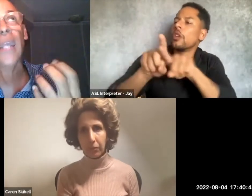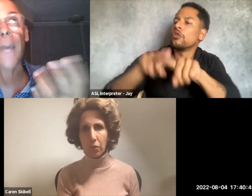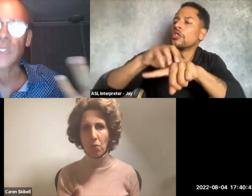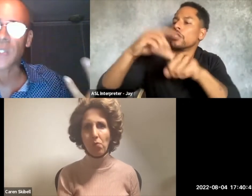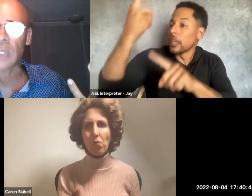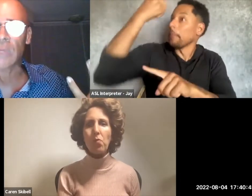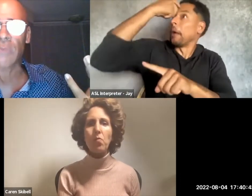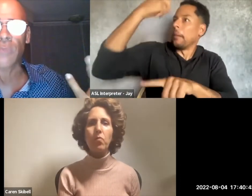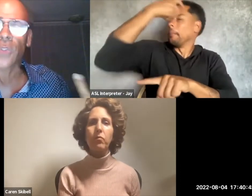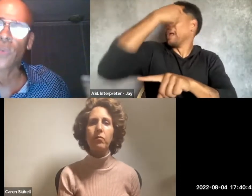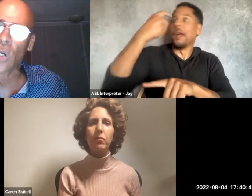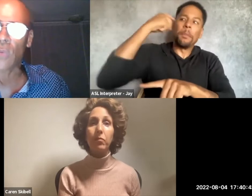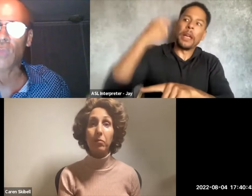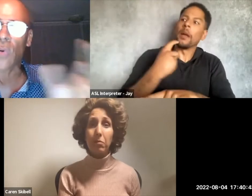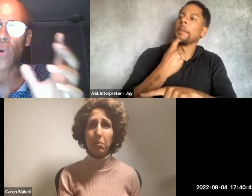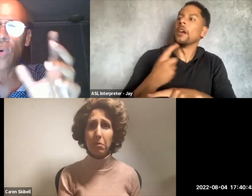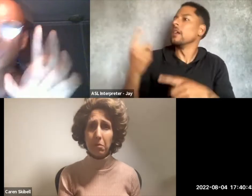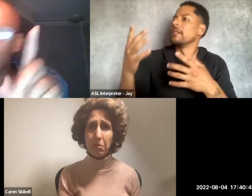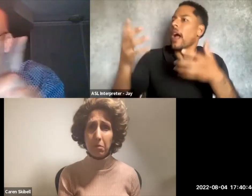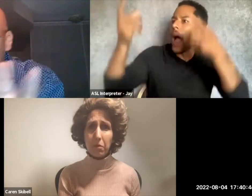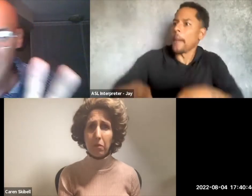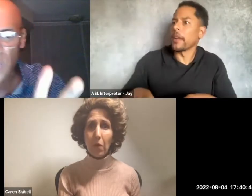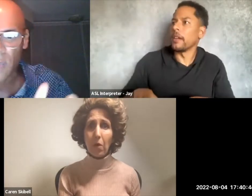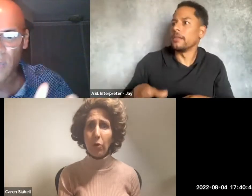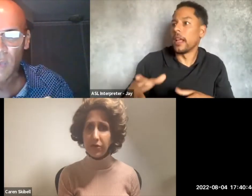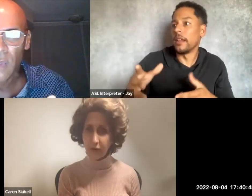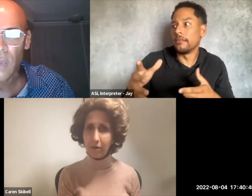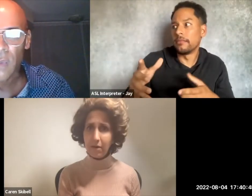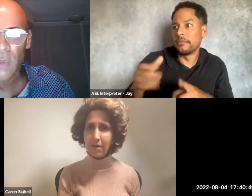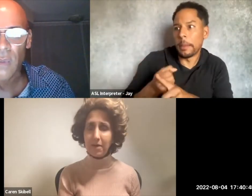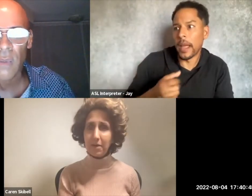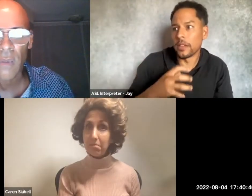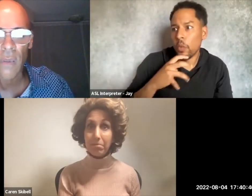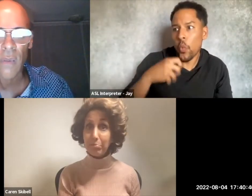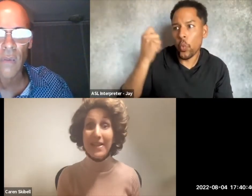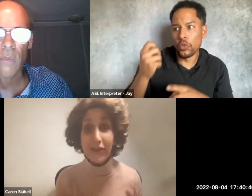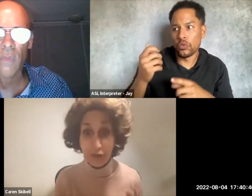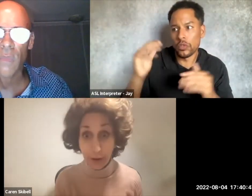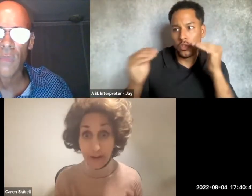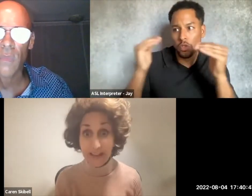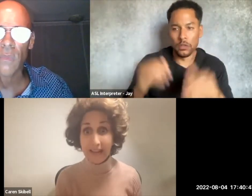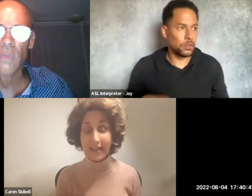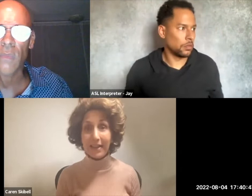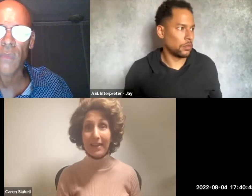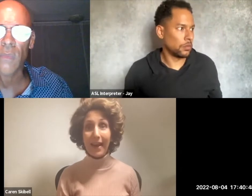It happens in, you know, older adults. Older, positional.